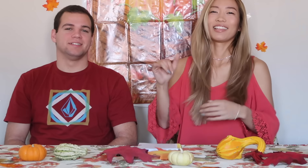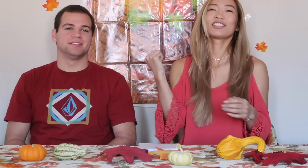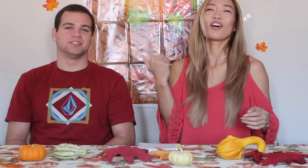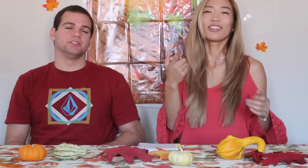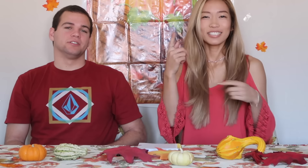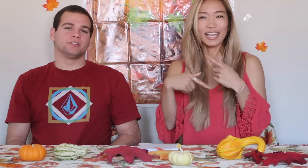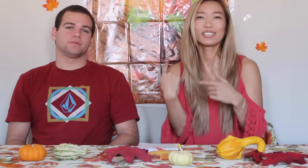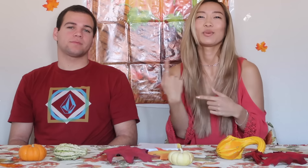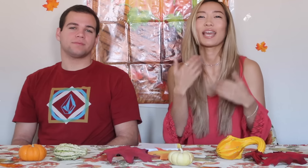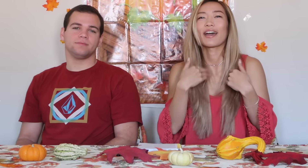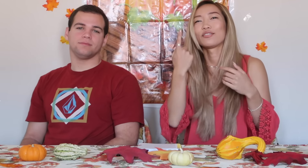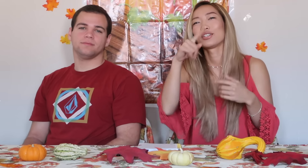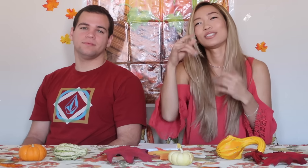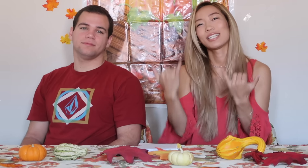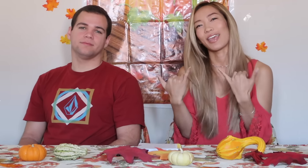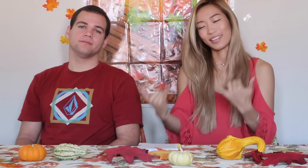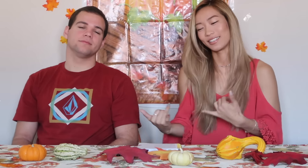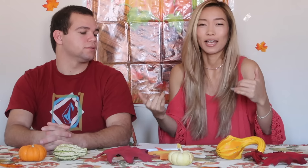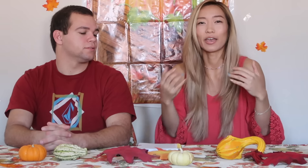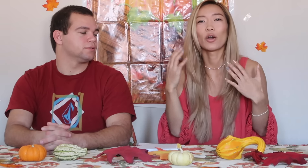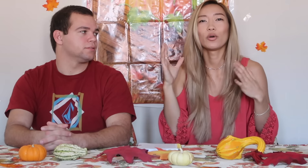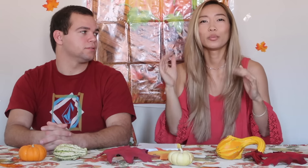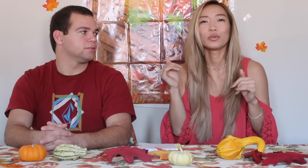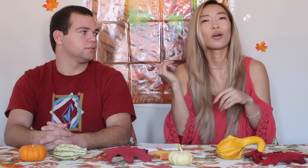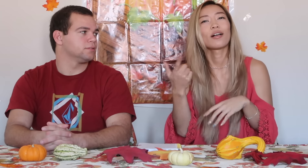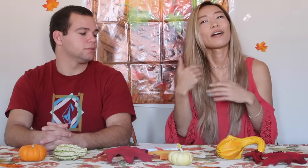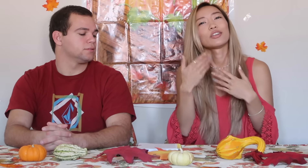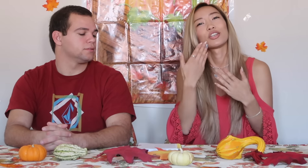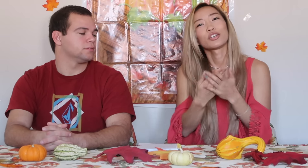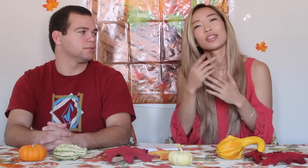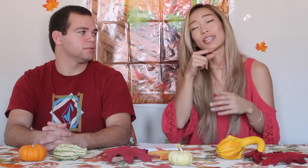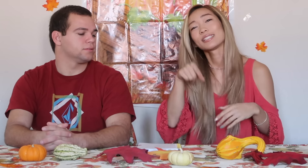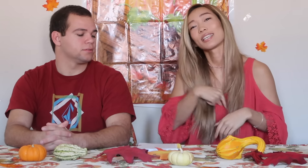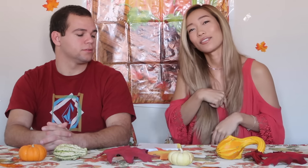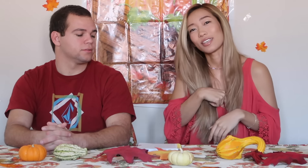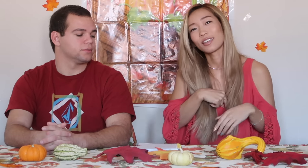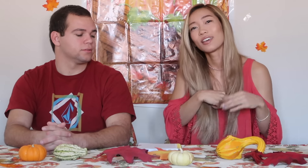That's all the signs we have for today. Hope you all have a good thanksgiving.